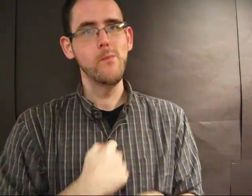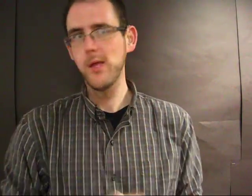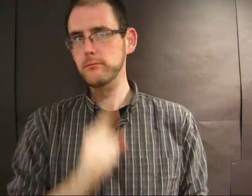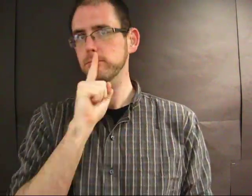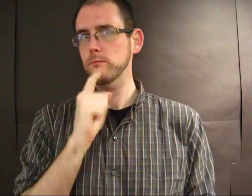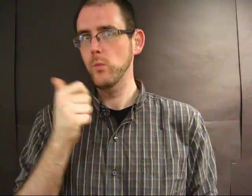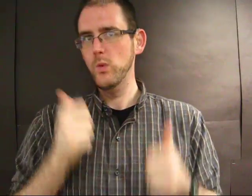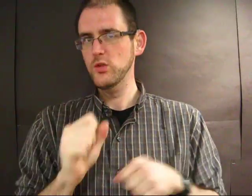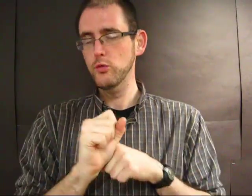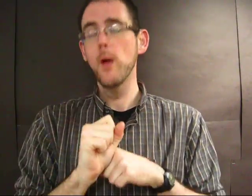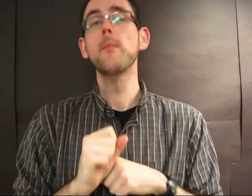I won't tell you what it is.